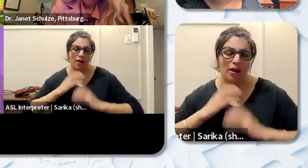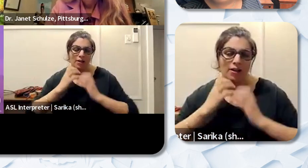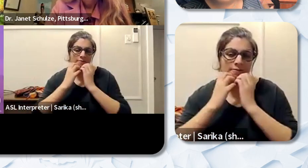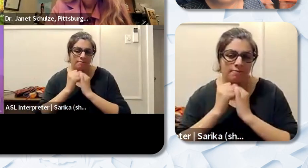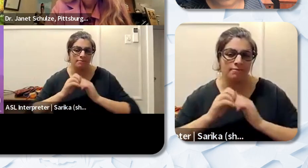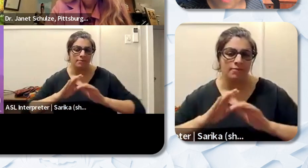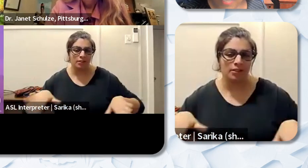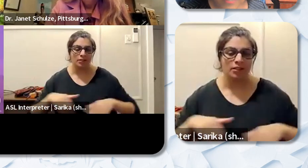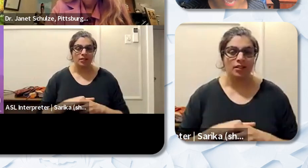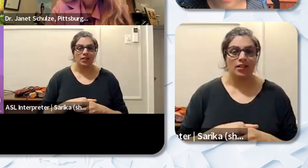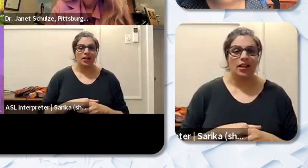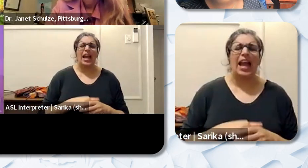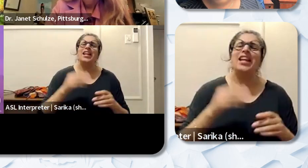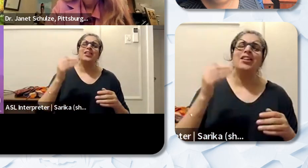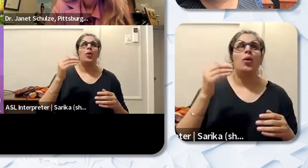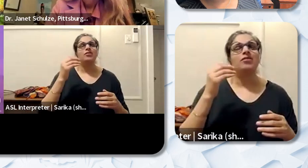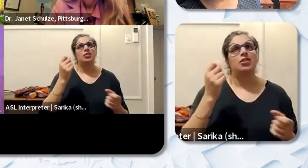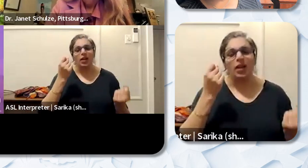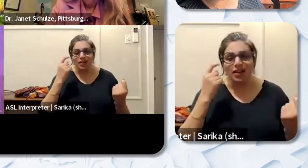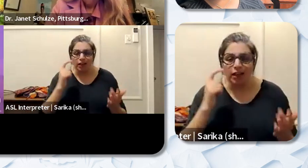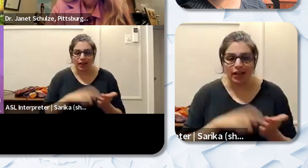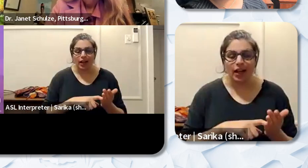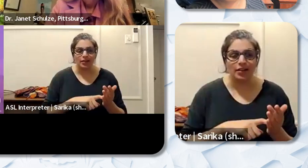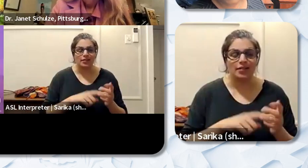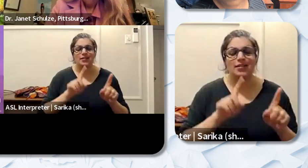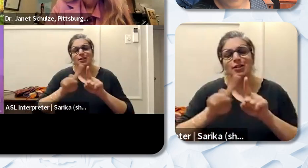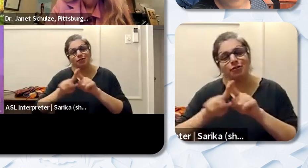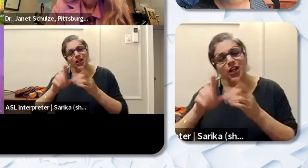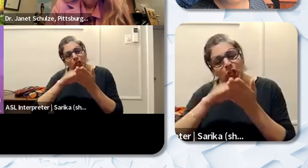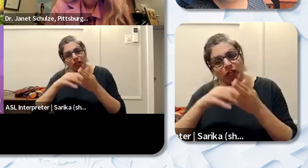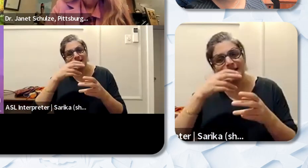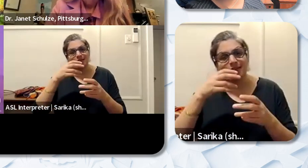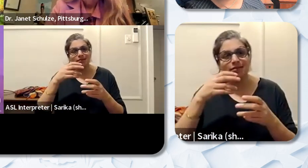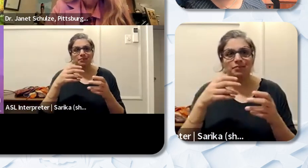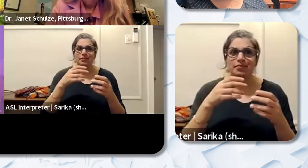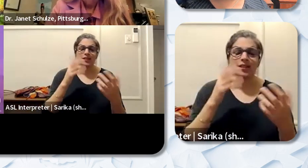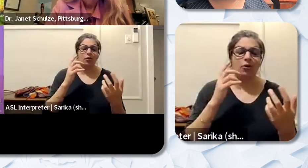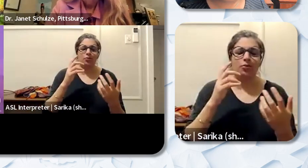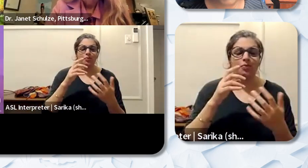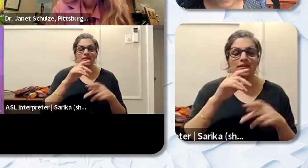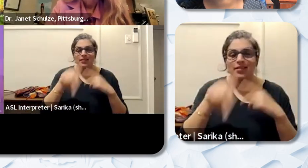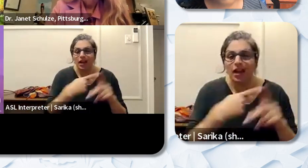different learning styles. And I knew what they needed. It wasn't the academic part per se. They